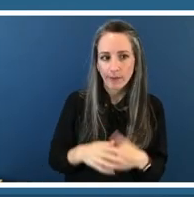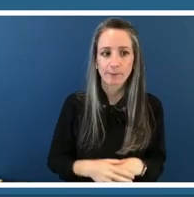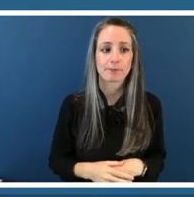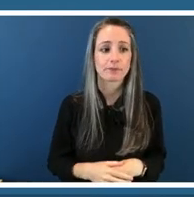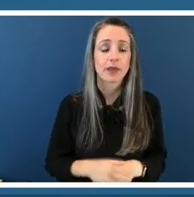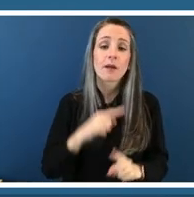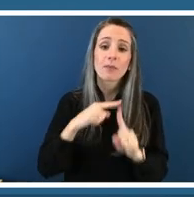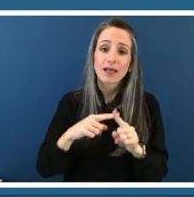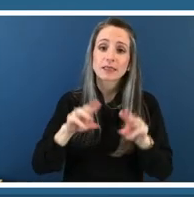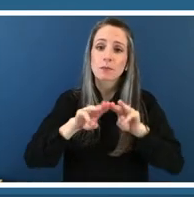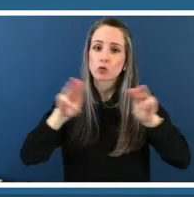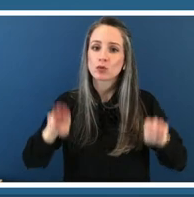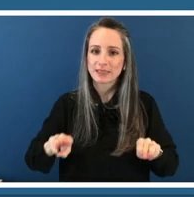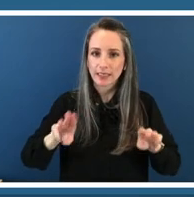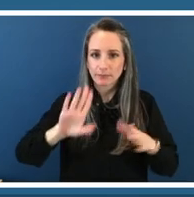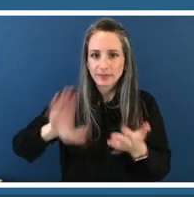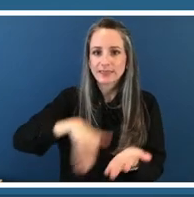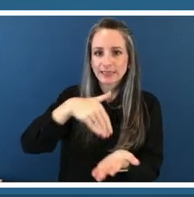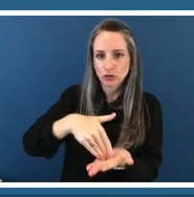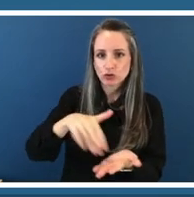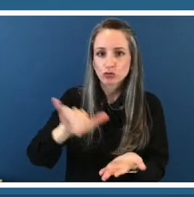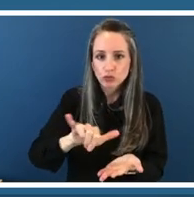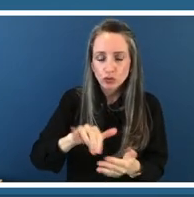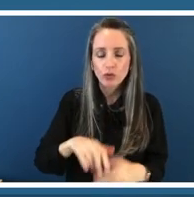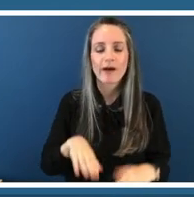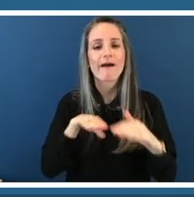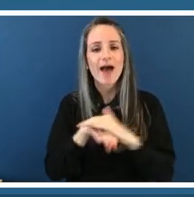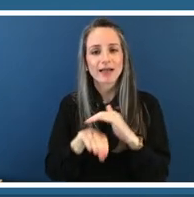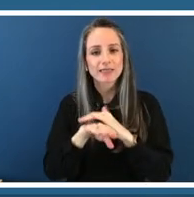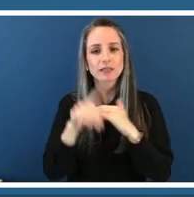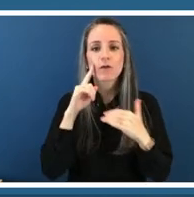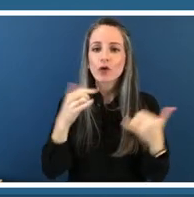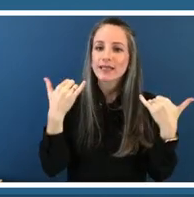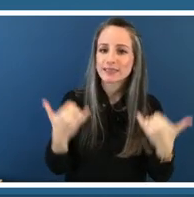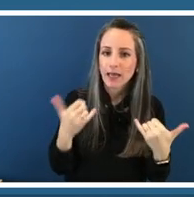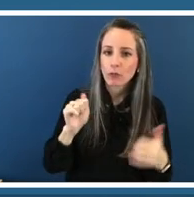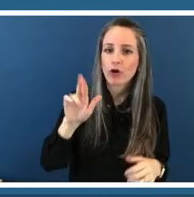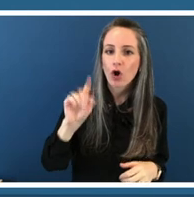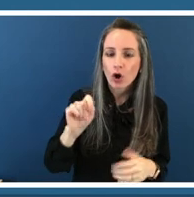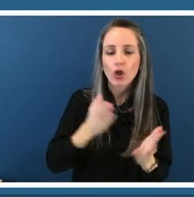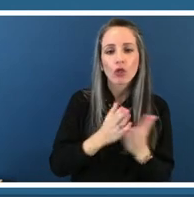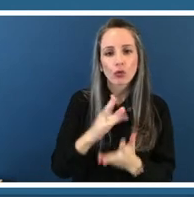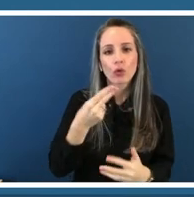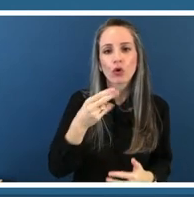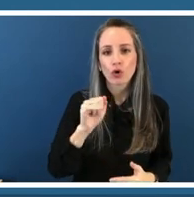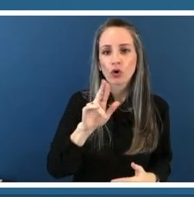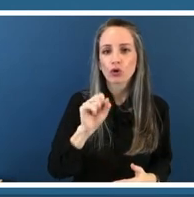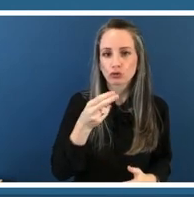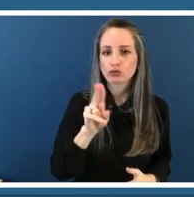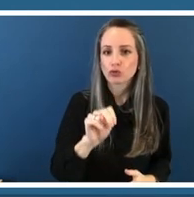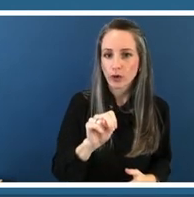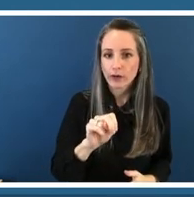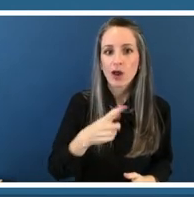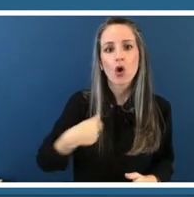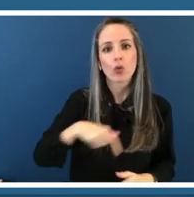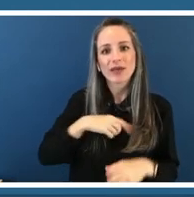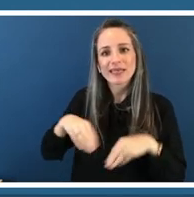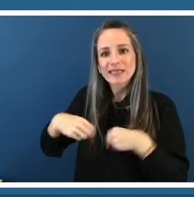through access to contemporary art and the hershorn's exhibitions and collections um our programs equip young